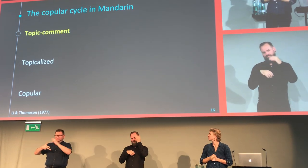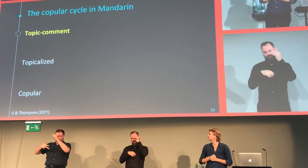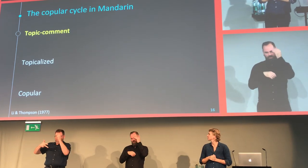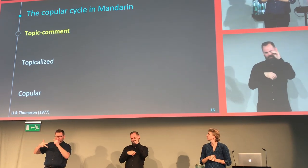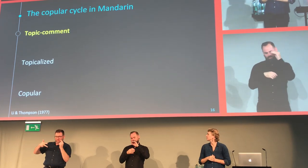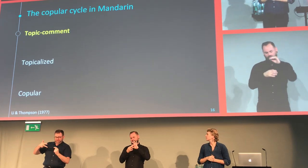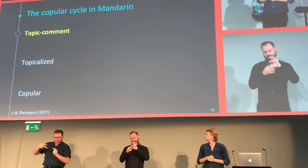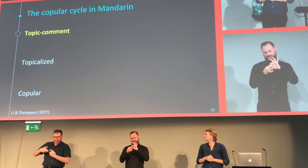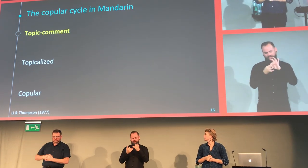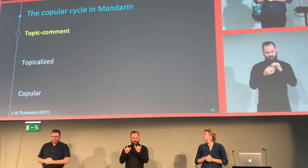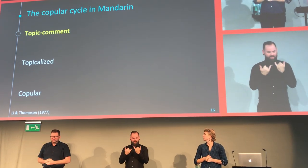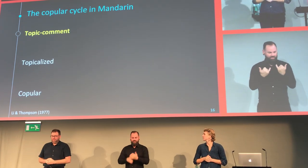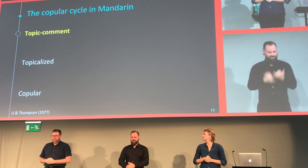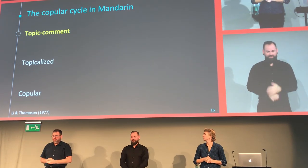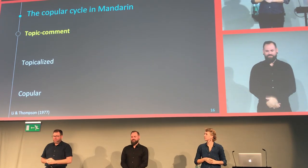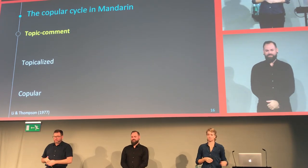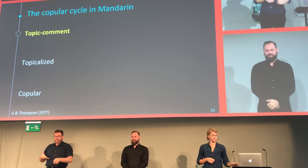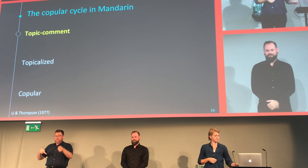I'm going to provide you with some examples,